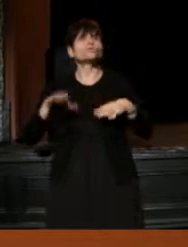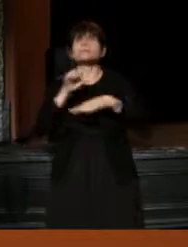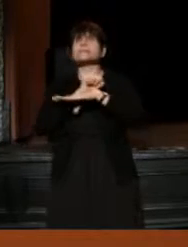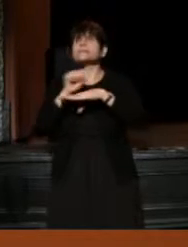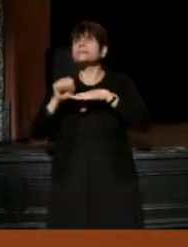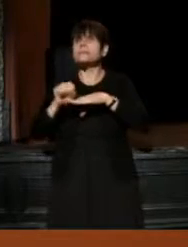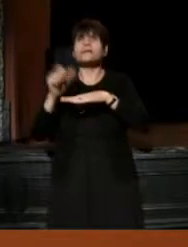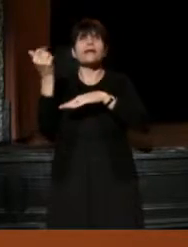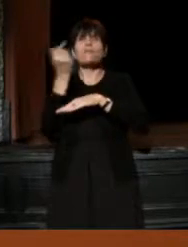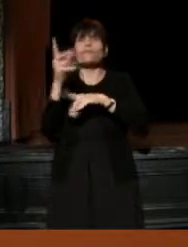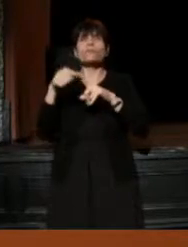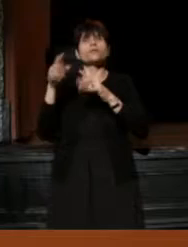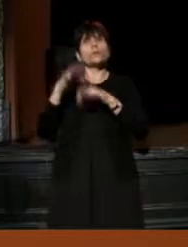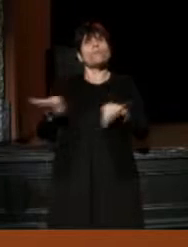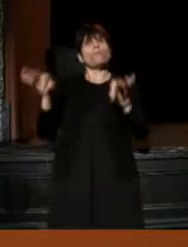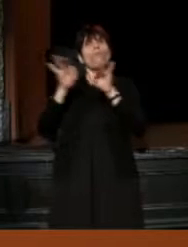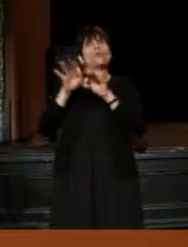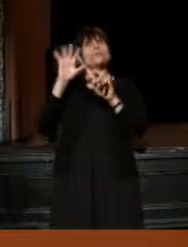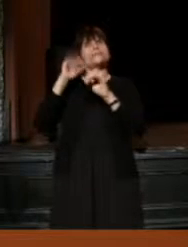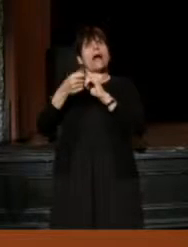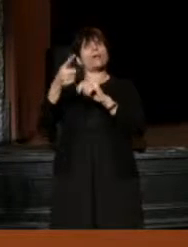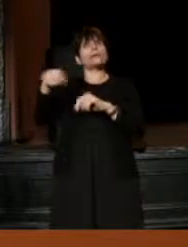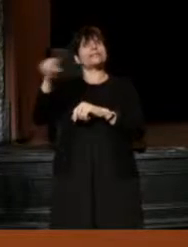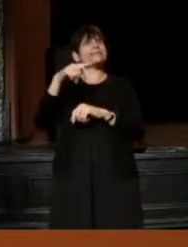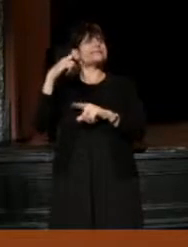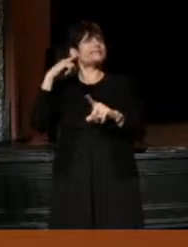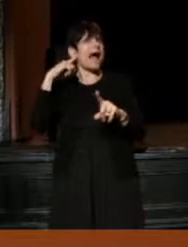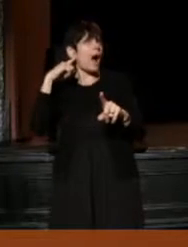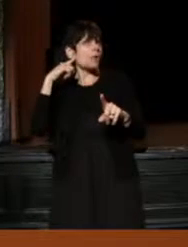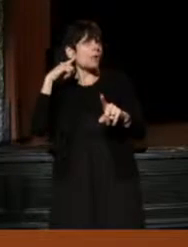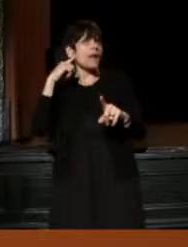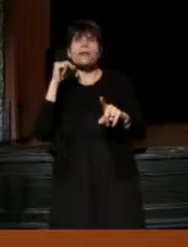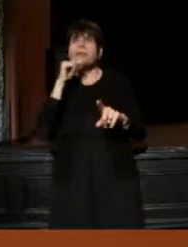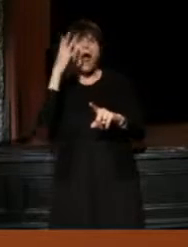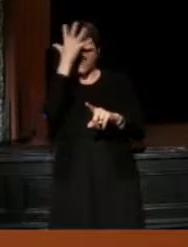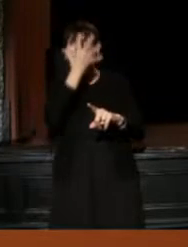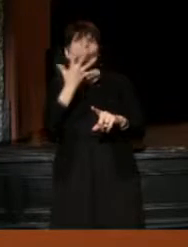But what was important about the production was what it sounded, not the way it looked.